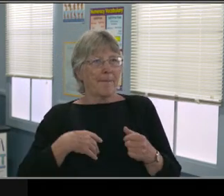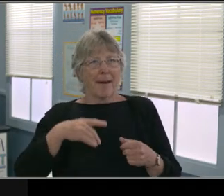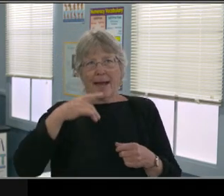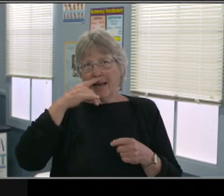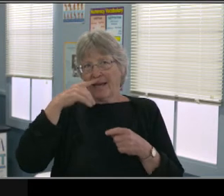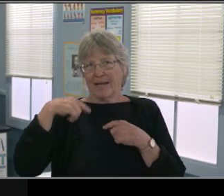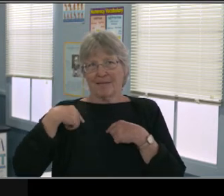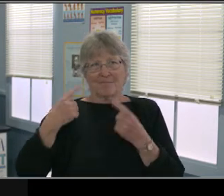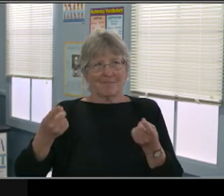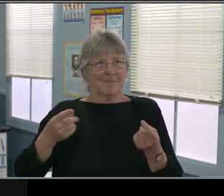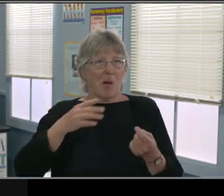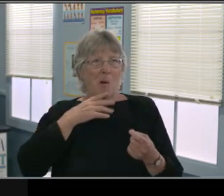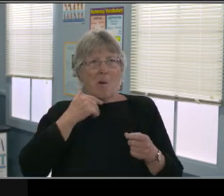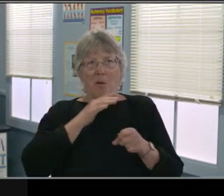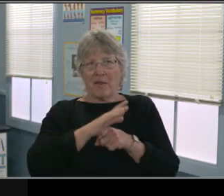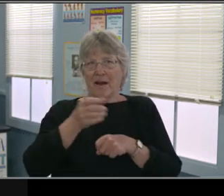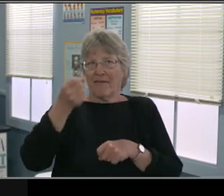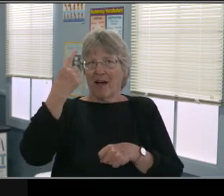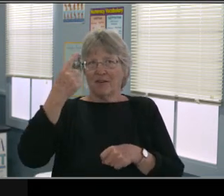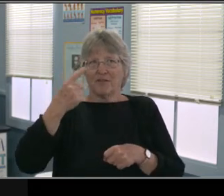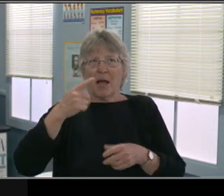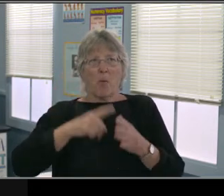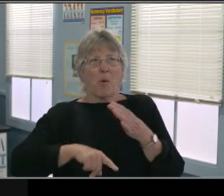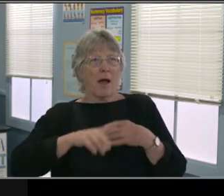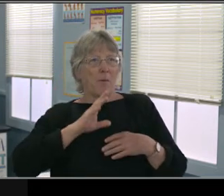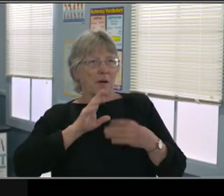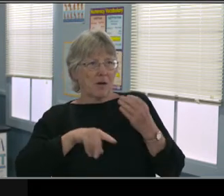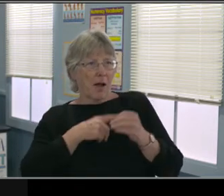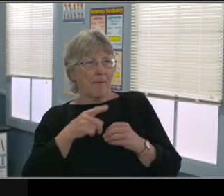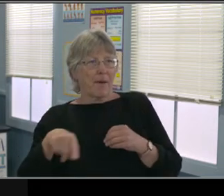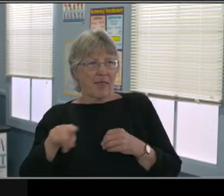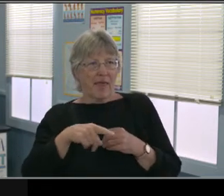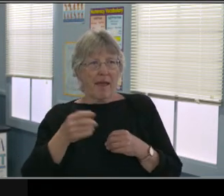And just creates a positive environment in the home.